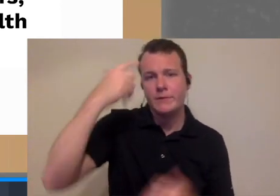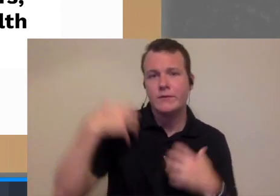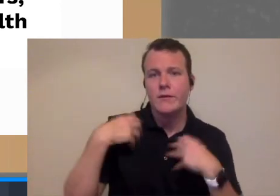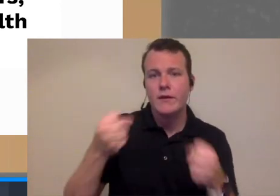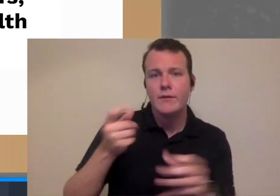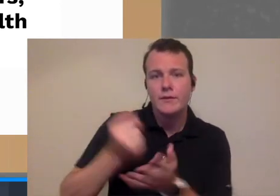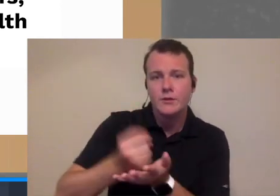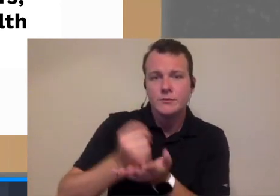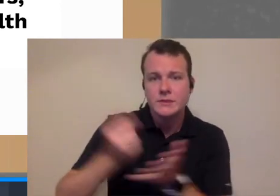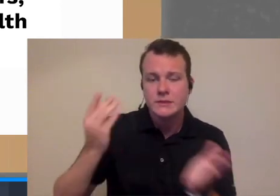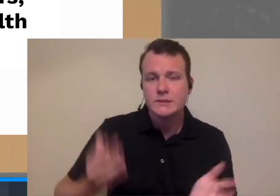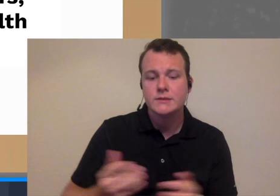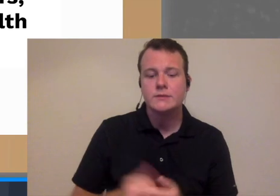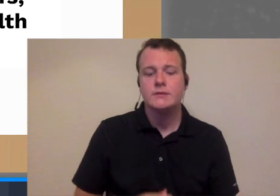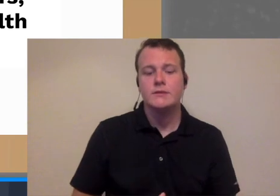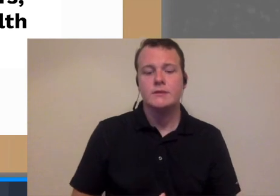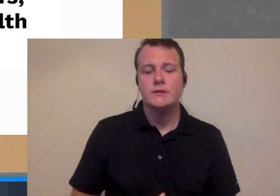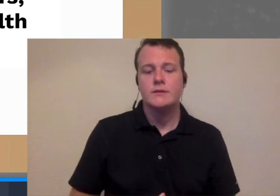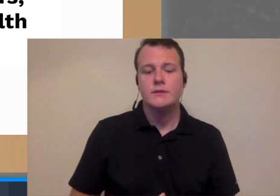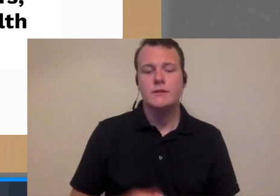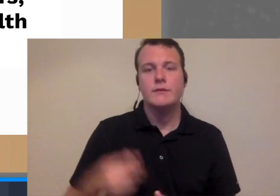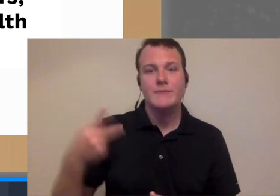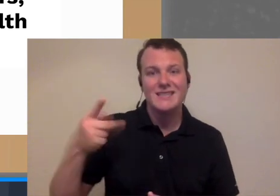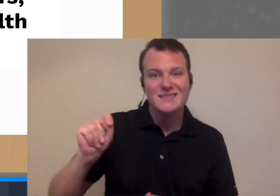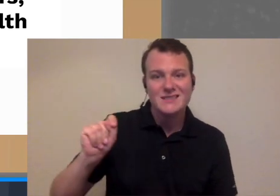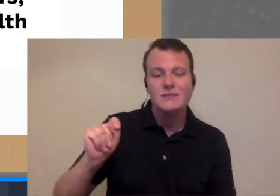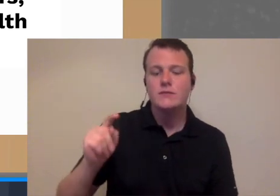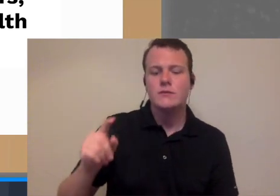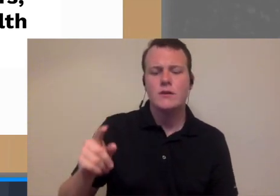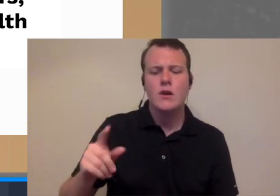health therapists we started approaching my practice where we reached out